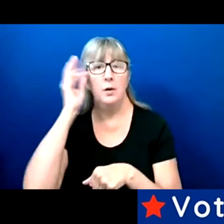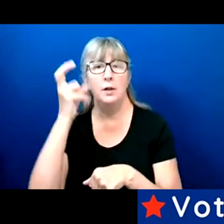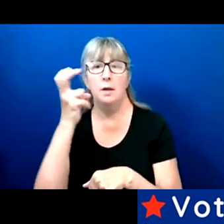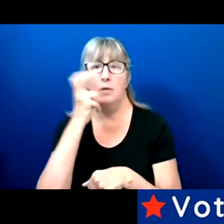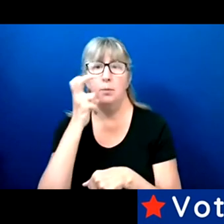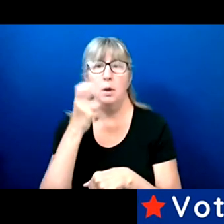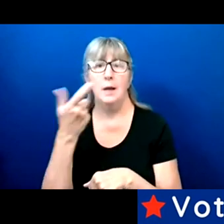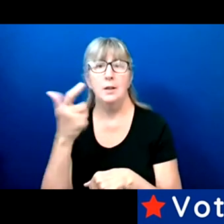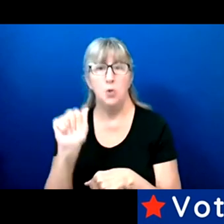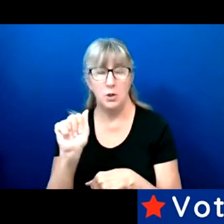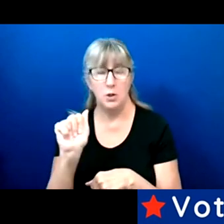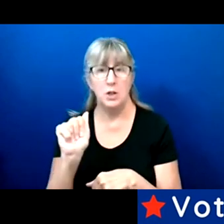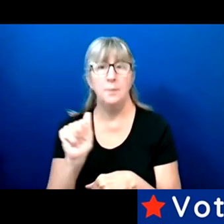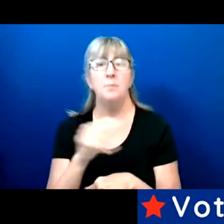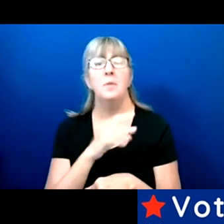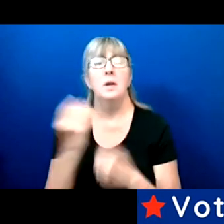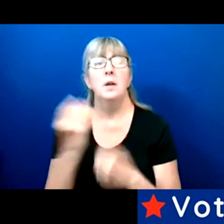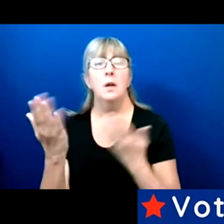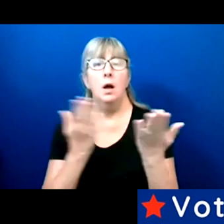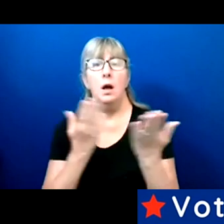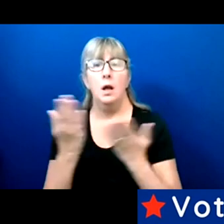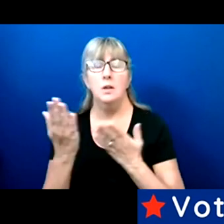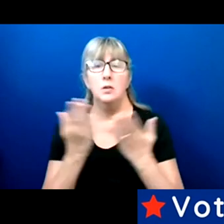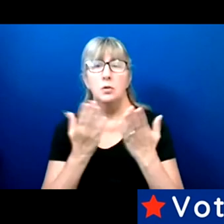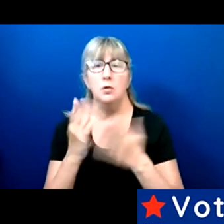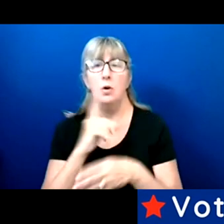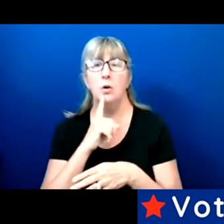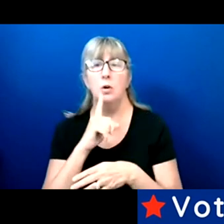And I serve on two disability counsel.